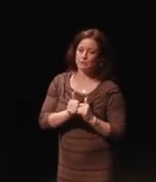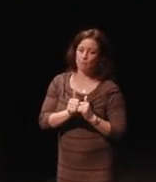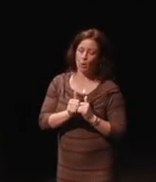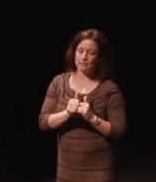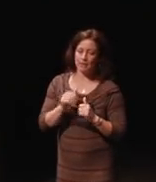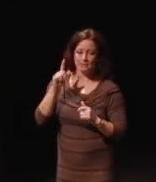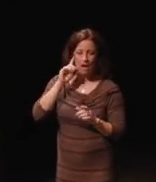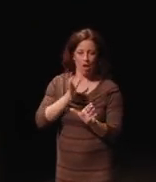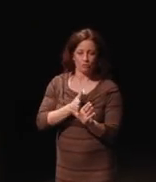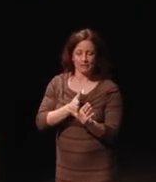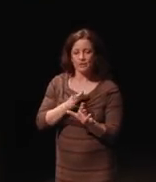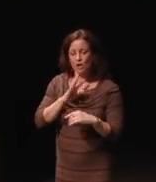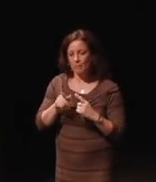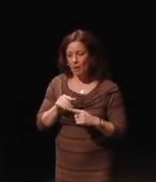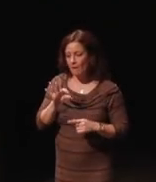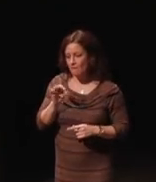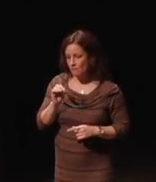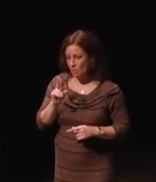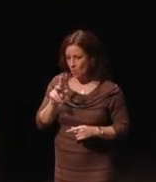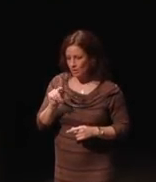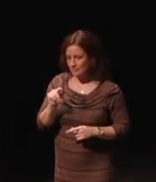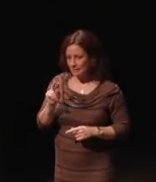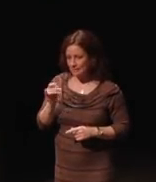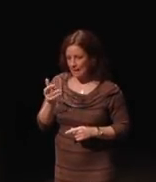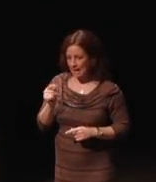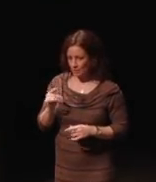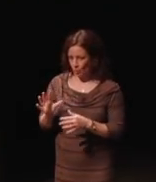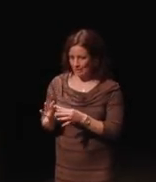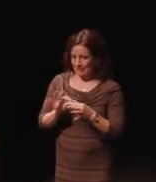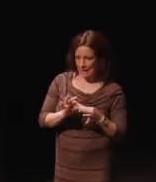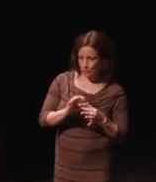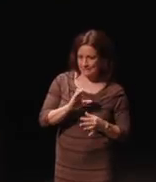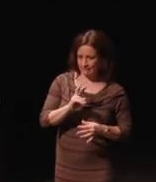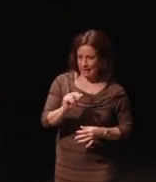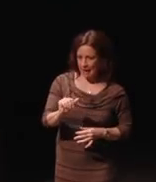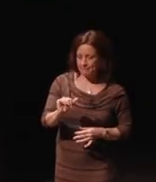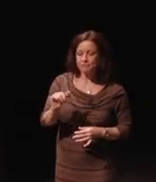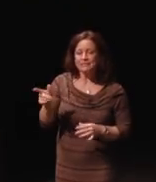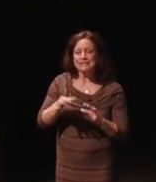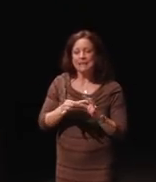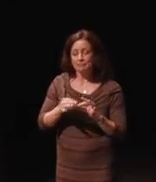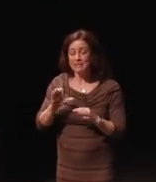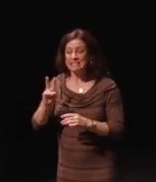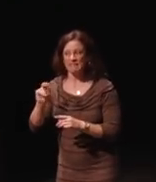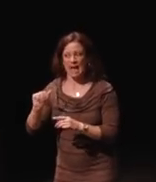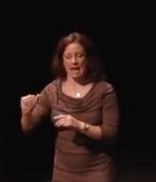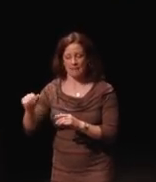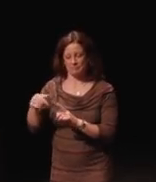And this is actually going to connect to the CVAA because what he said, the CVAA, let me just say that the CVAA